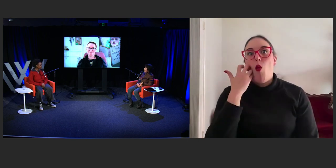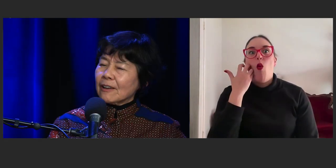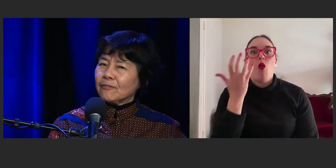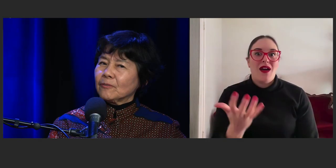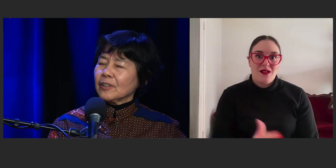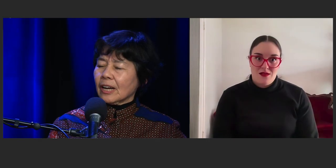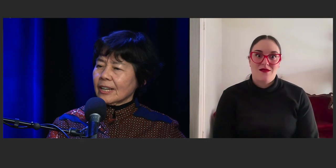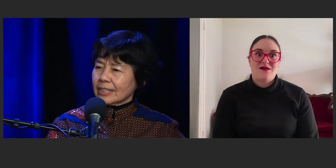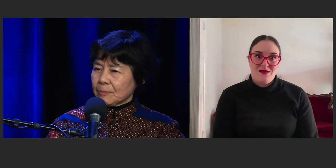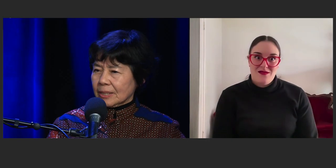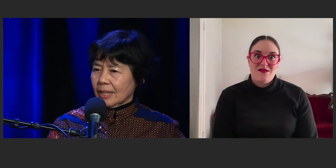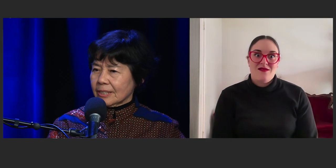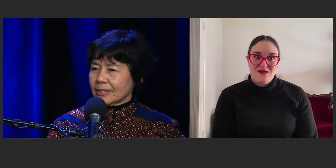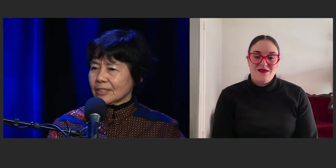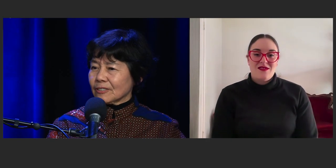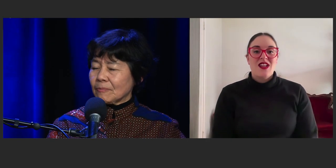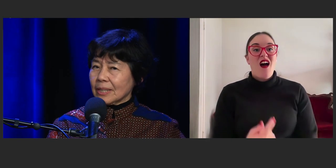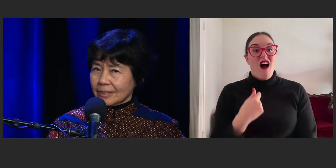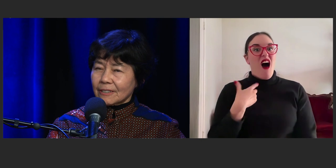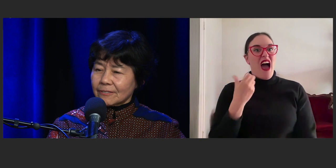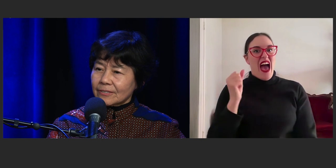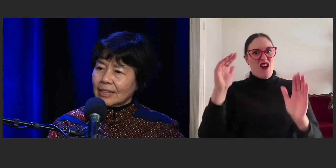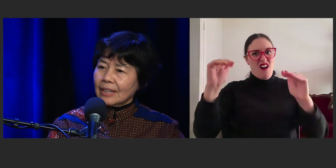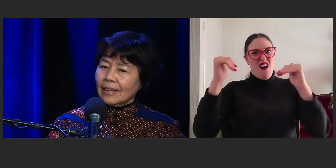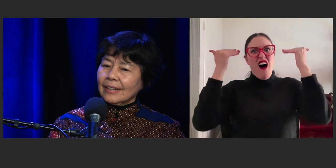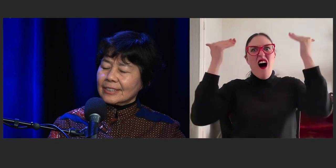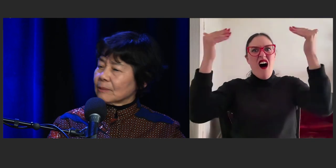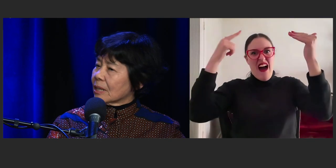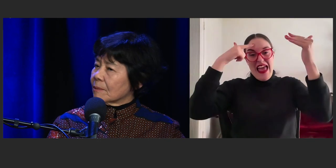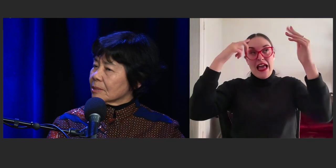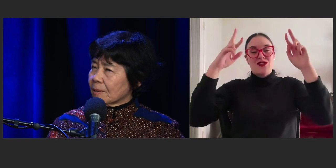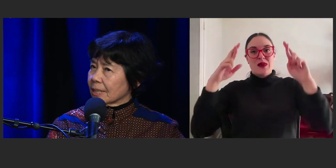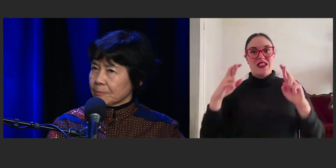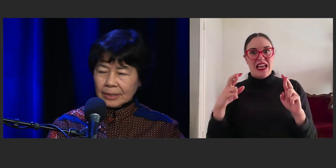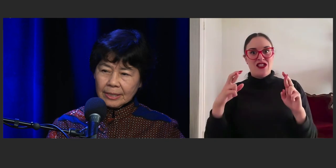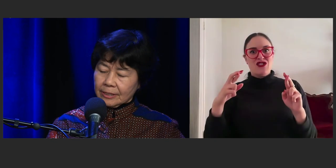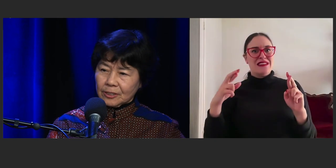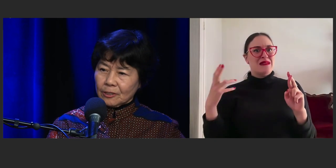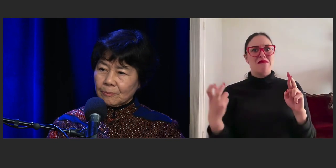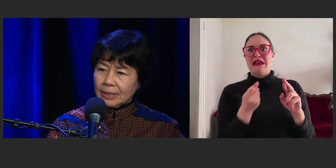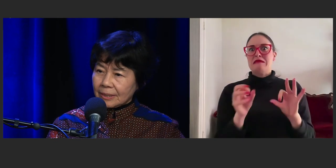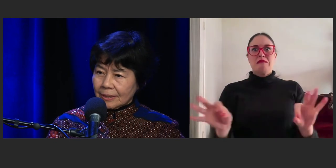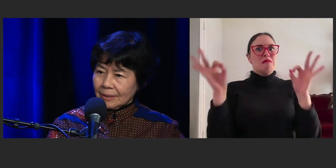I have very high expectations of myself and sometimes my expectations don't meet,